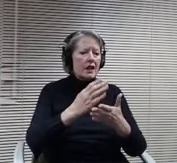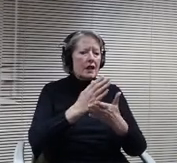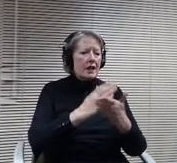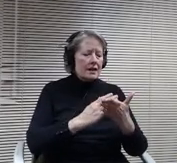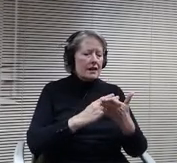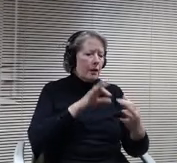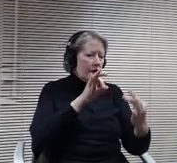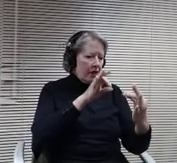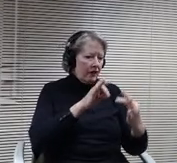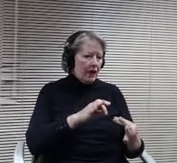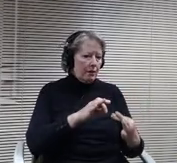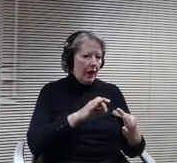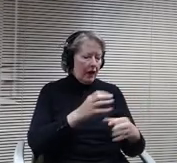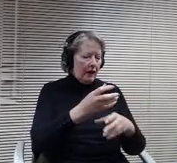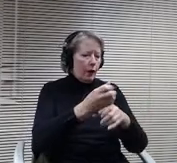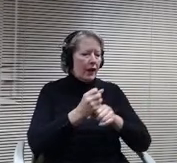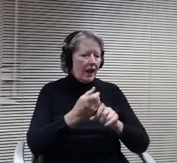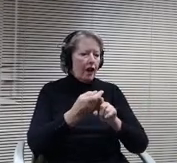community comments and emails to the board.